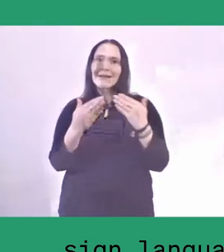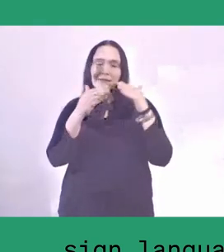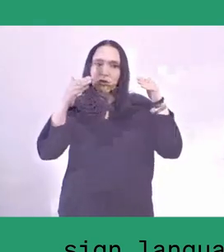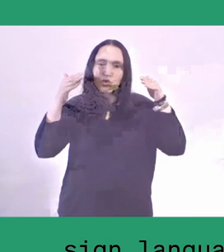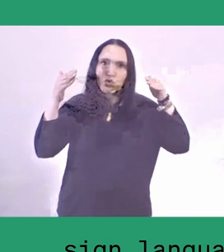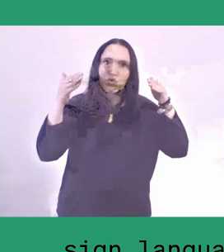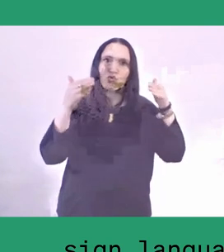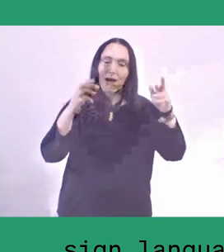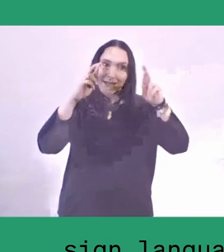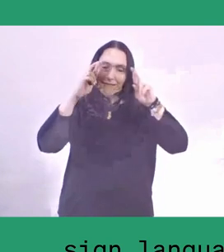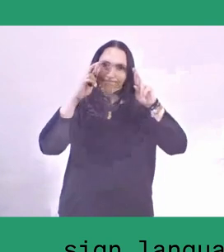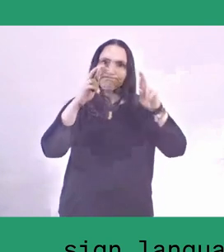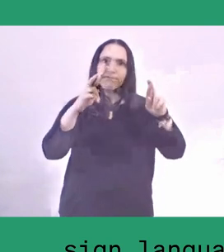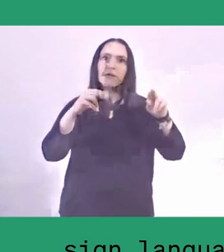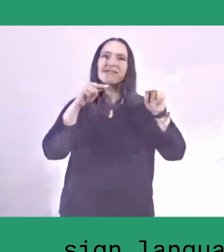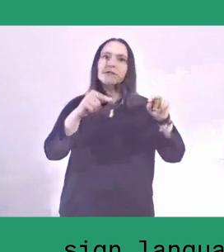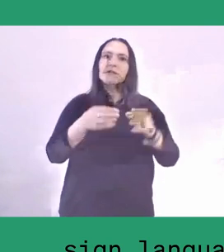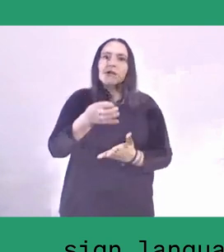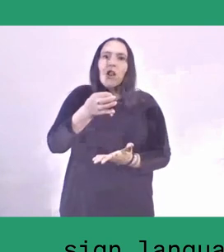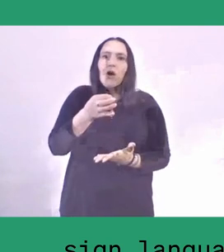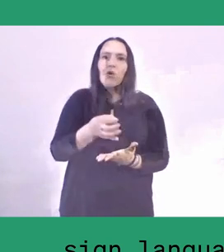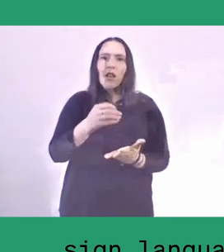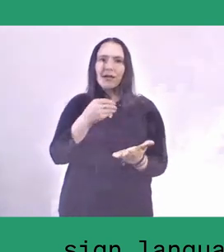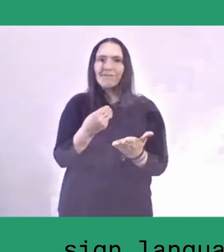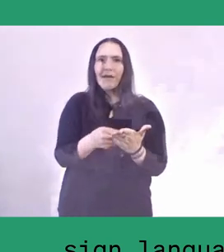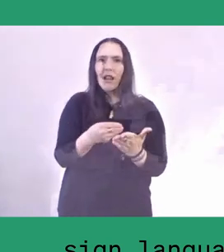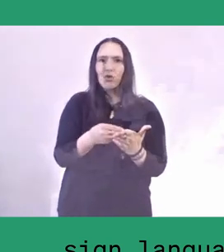and that's why local value is very important here.